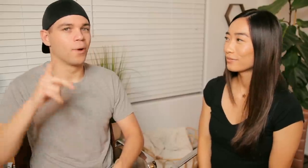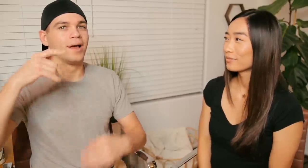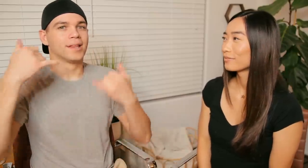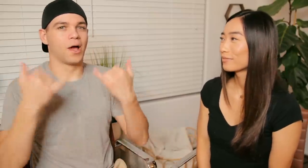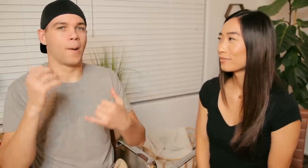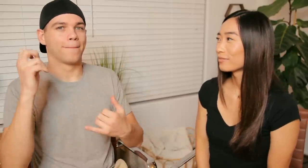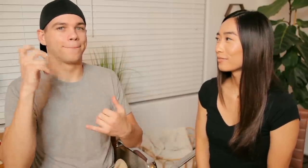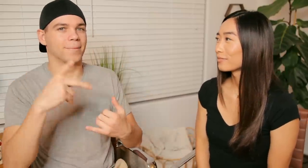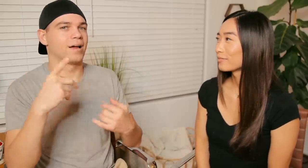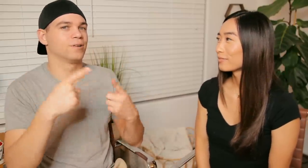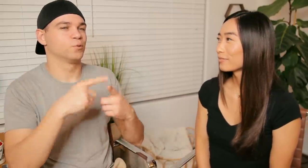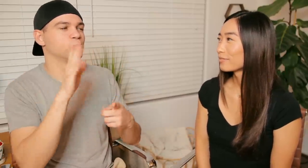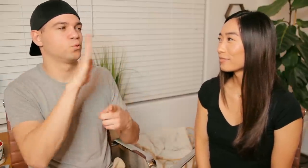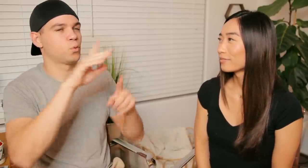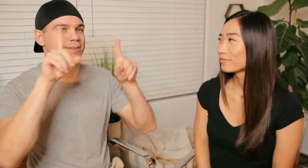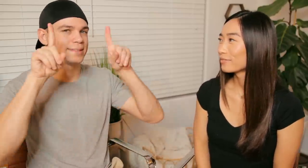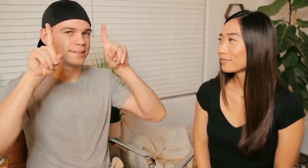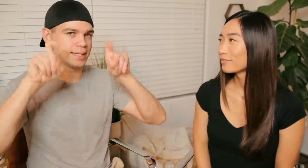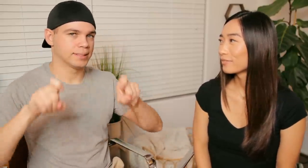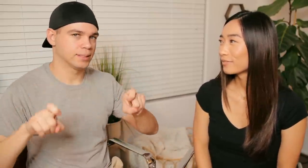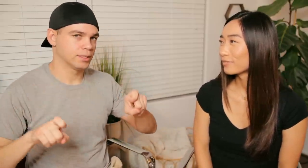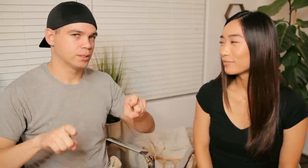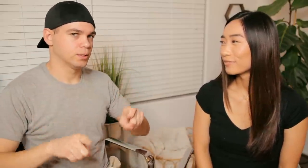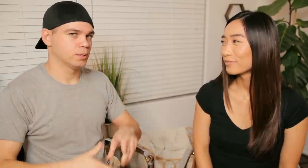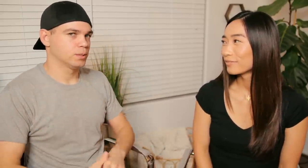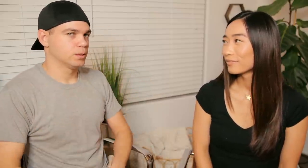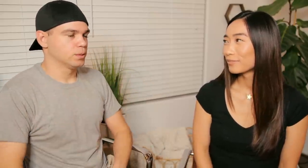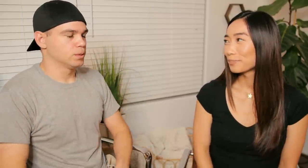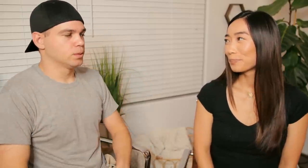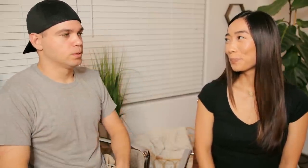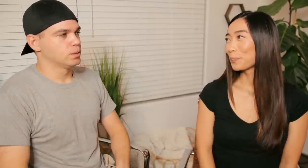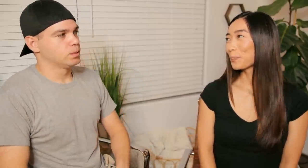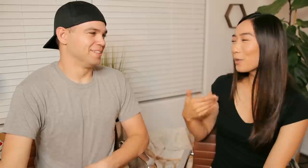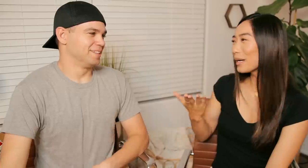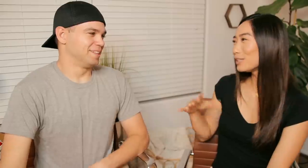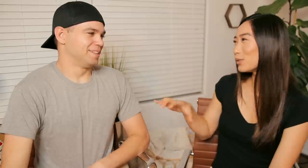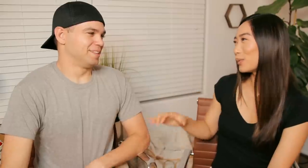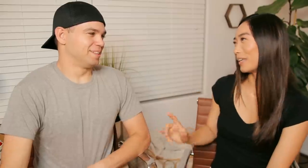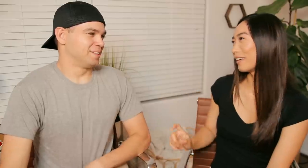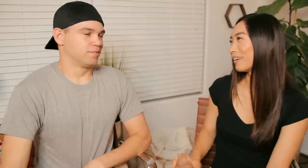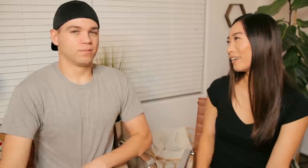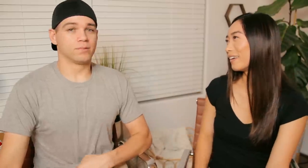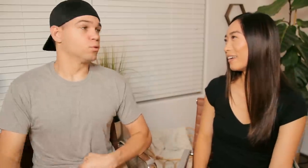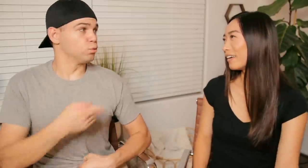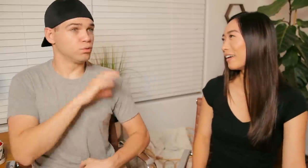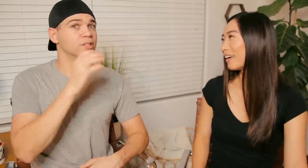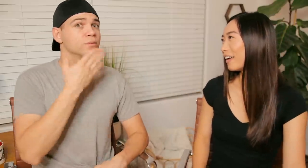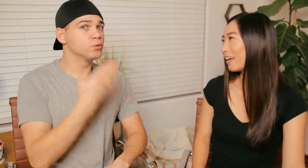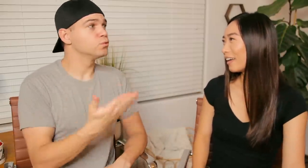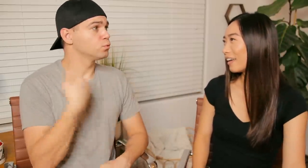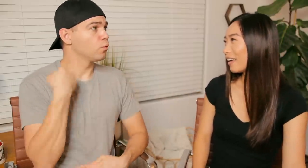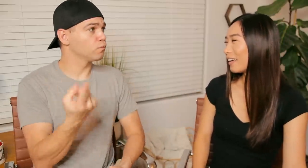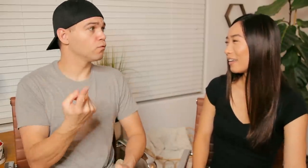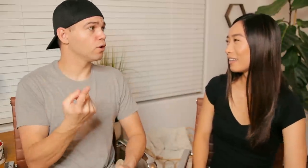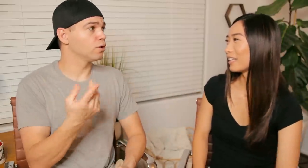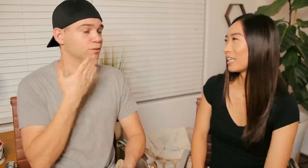R: Ok back to your test E: How am I doing? R: You're doing good so far!